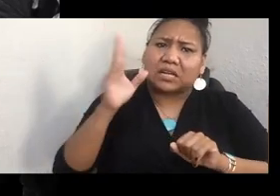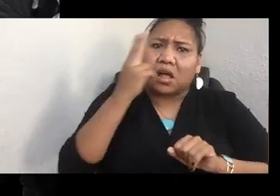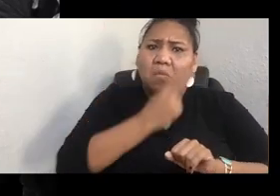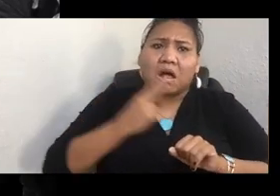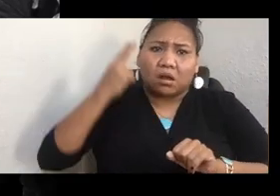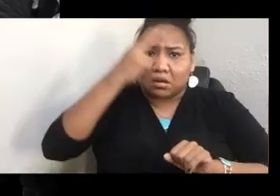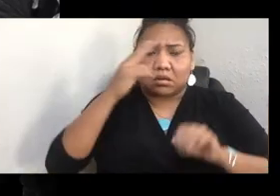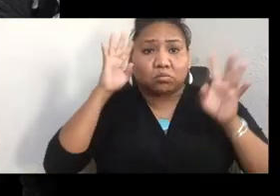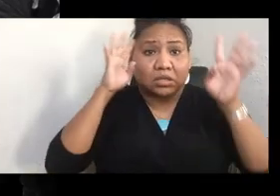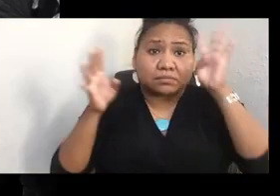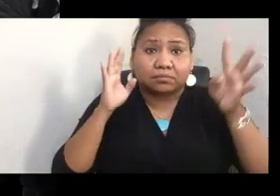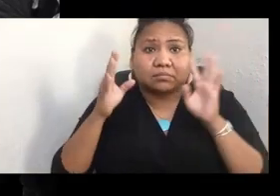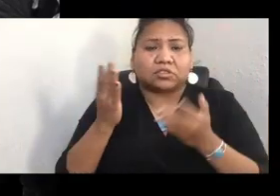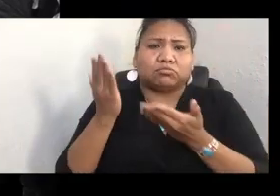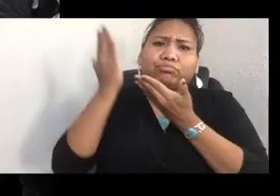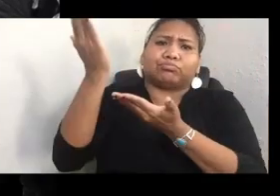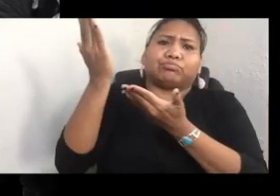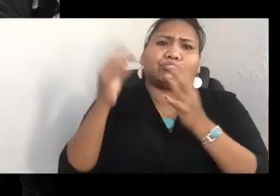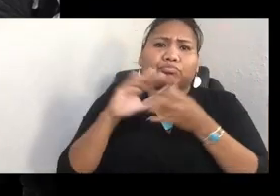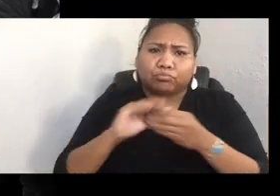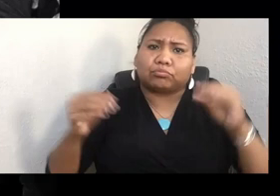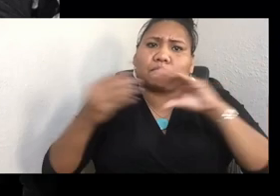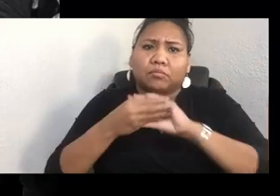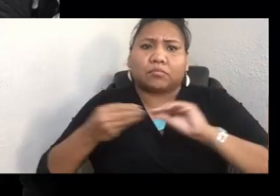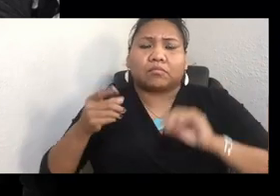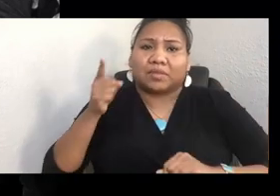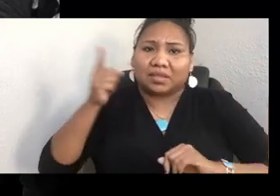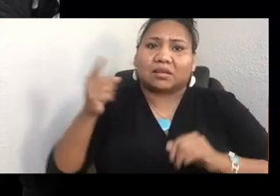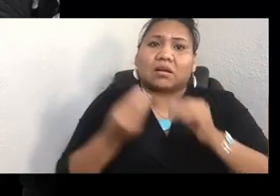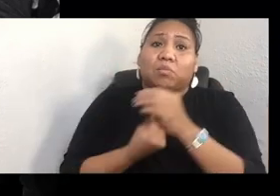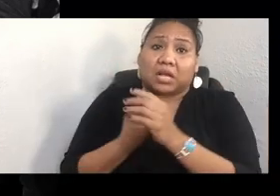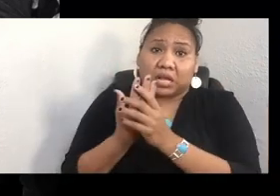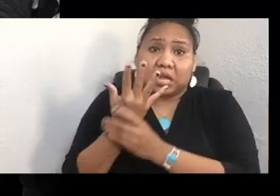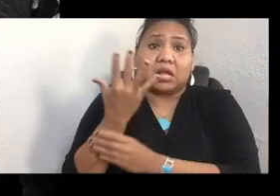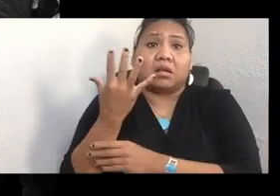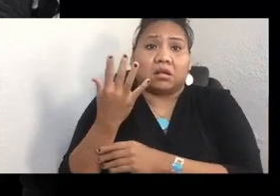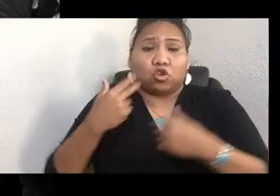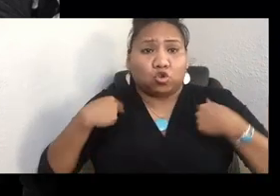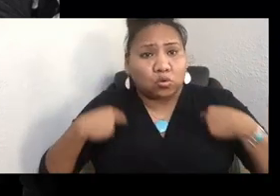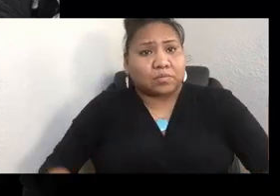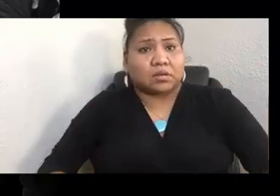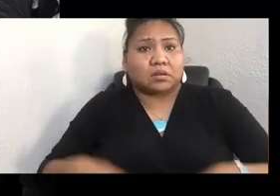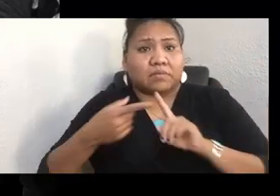it's the plant from which Hawaiians were formed. Uncle John says, quote, "Hawaiians